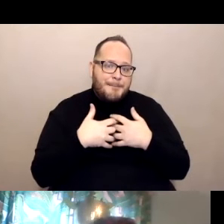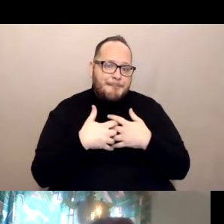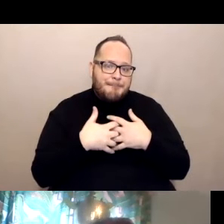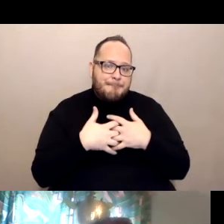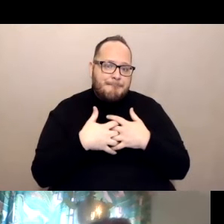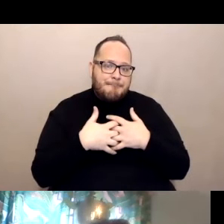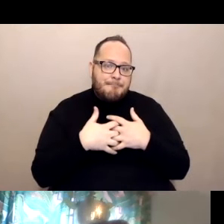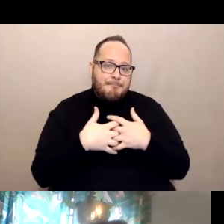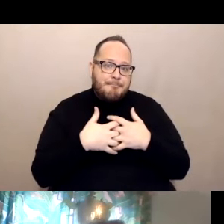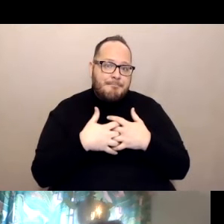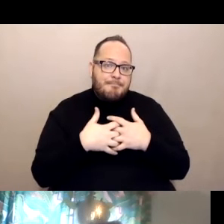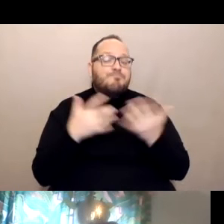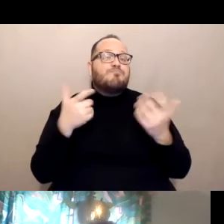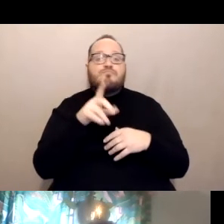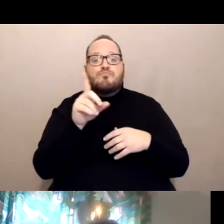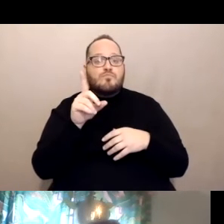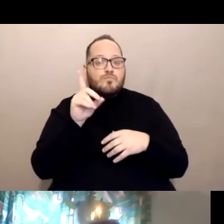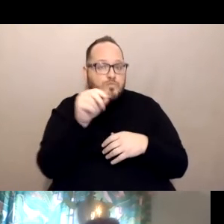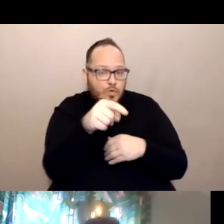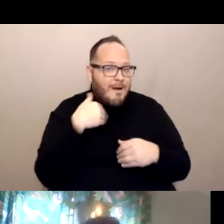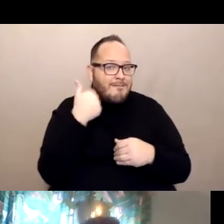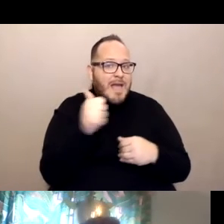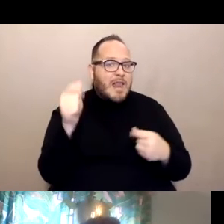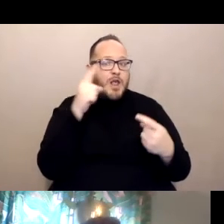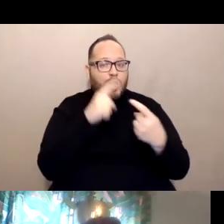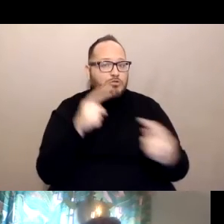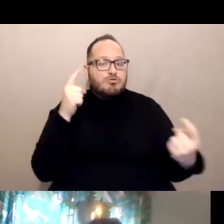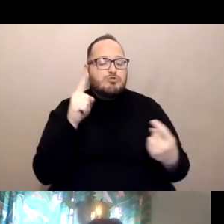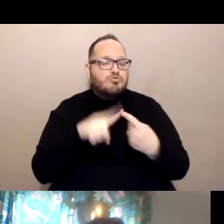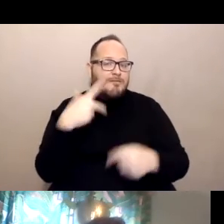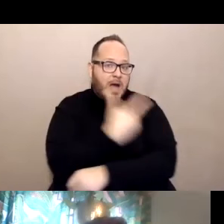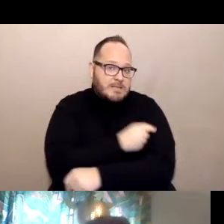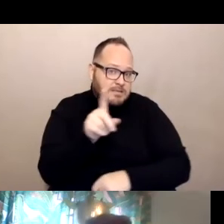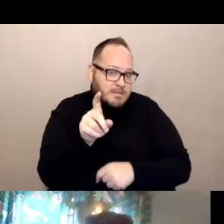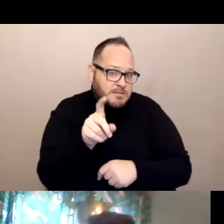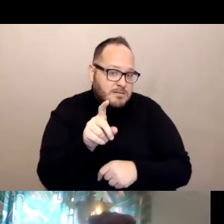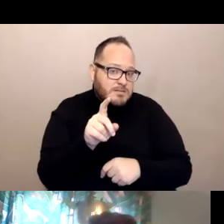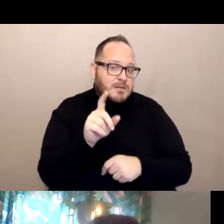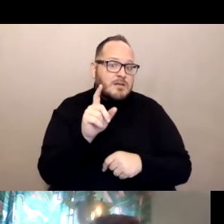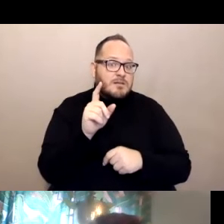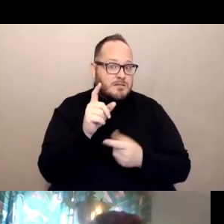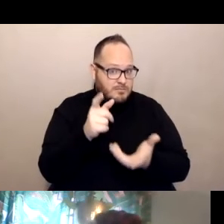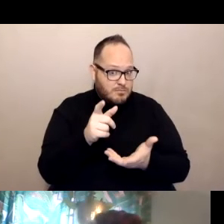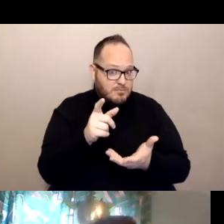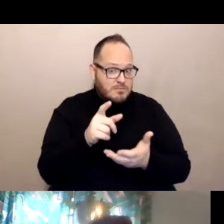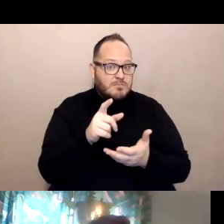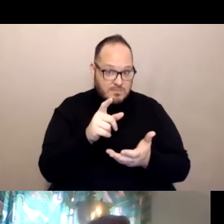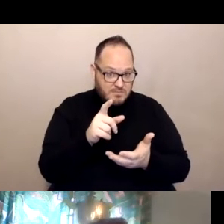Are you allergic? Do you have allergic reaction if you get vaccines? Then you should probably be directed to a site